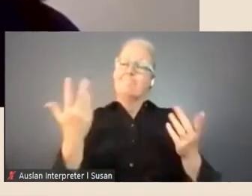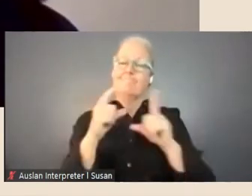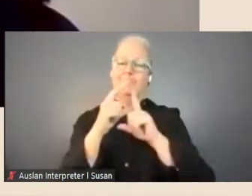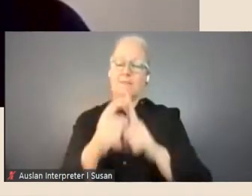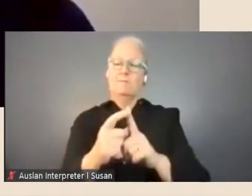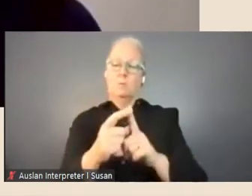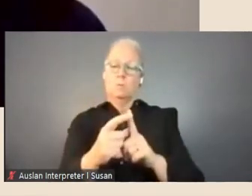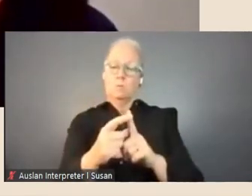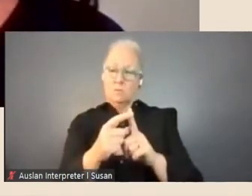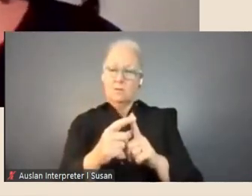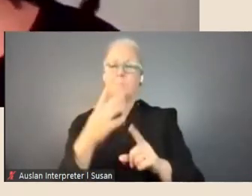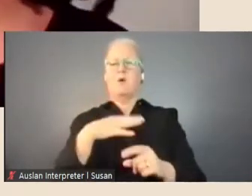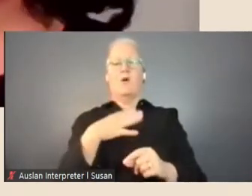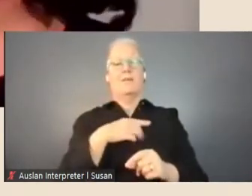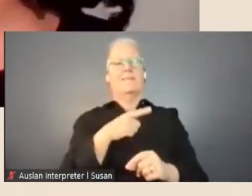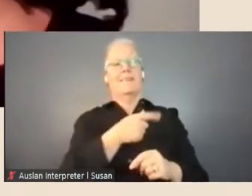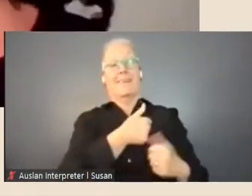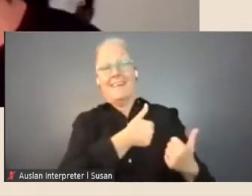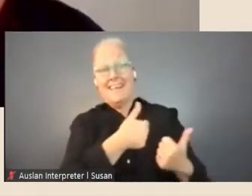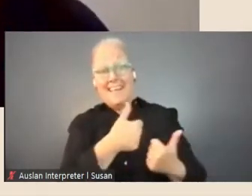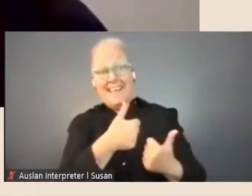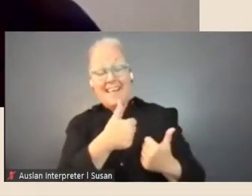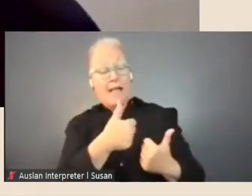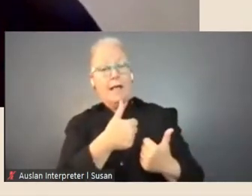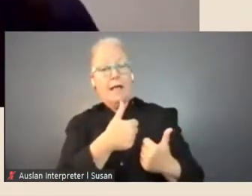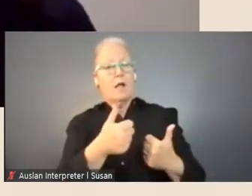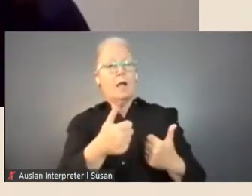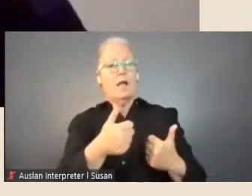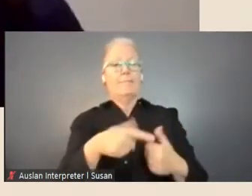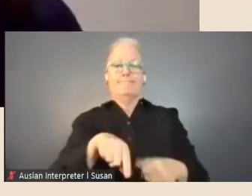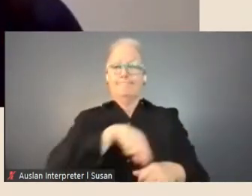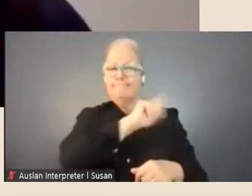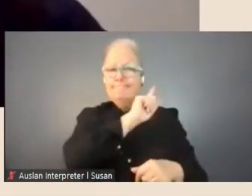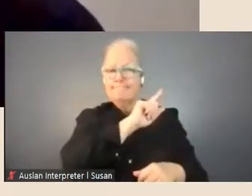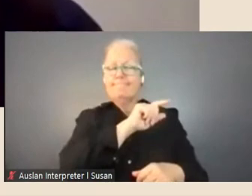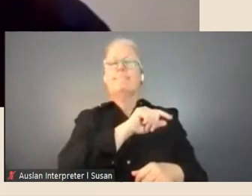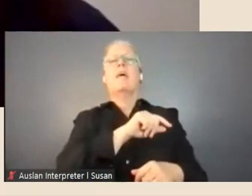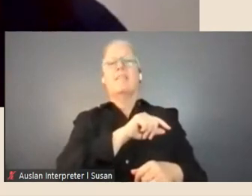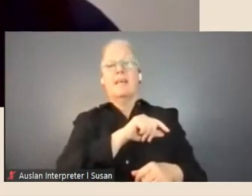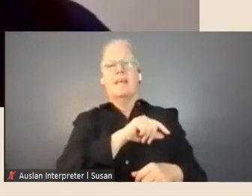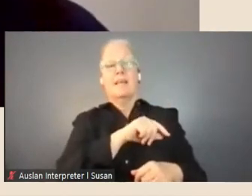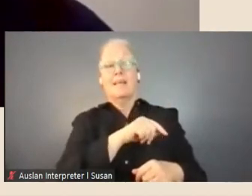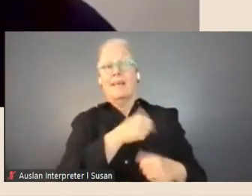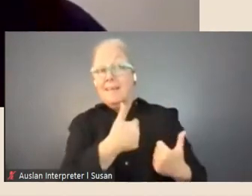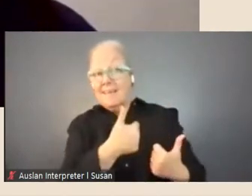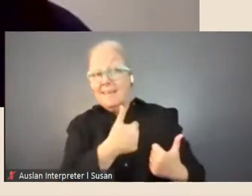extensions and then returning to their offices and then being locked out again, but yes we,